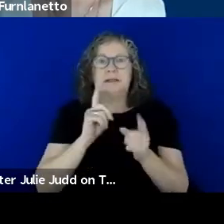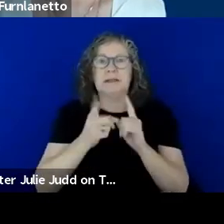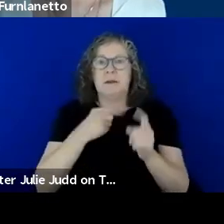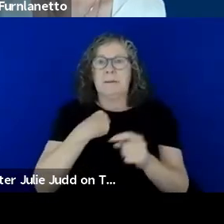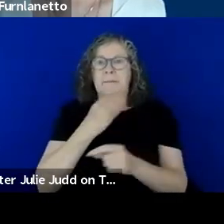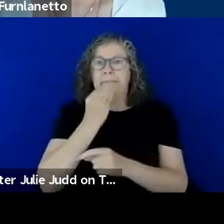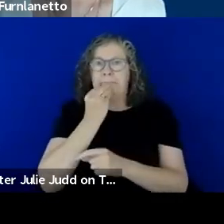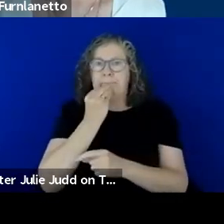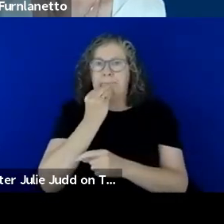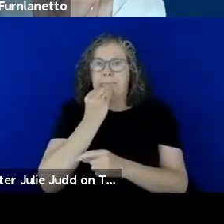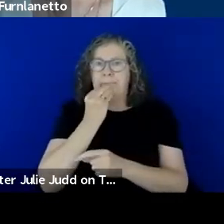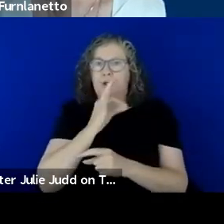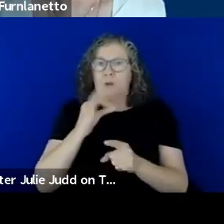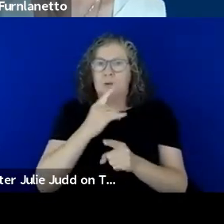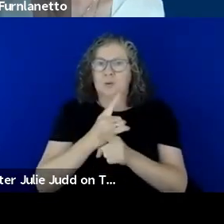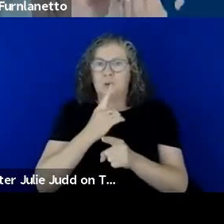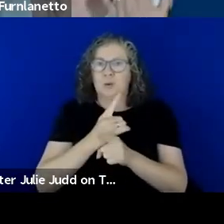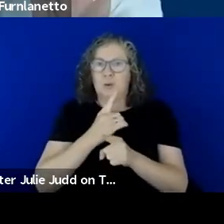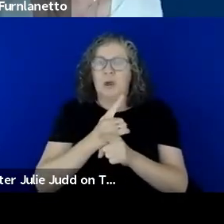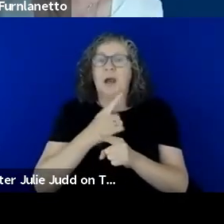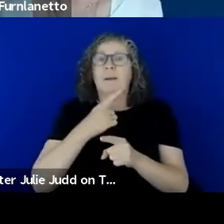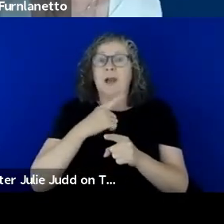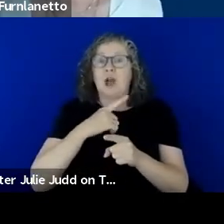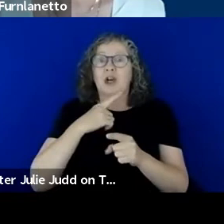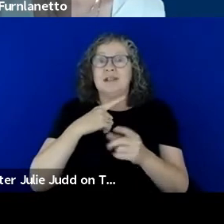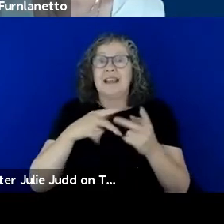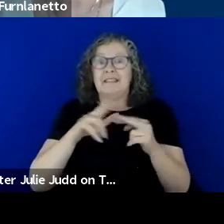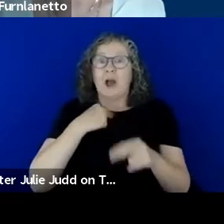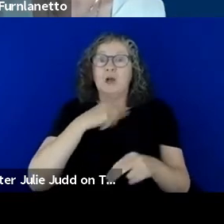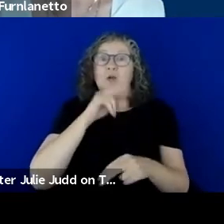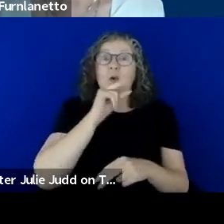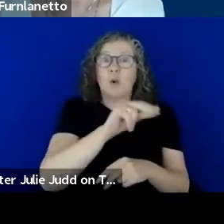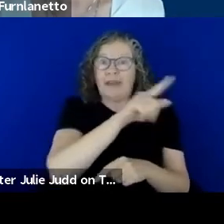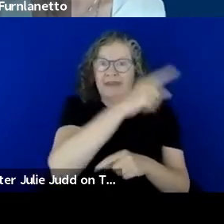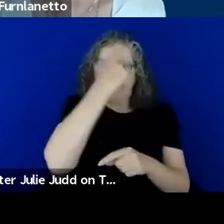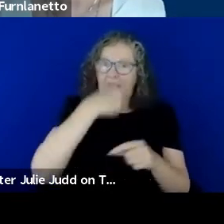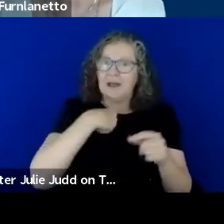people just automatically assume I can hear, even though I'm communicating with them how it's